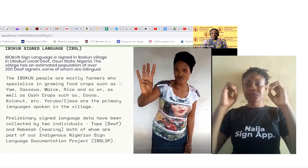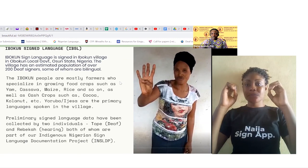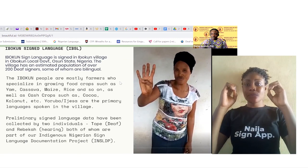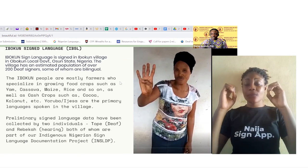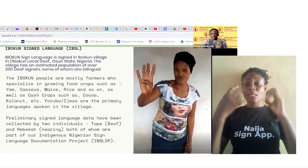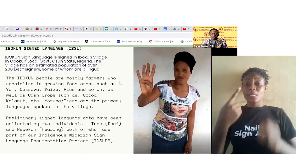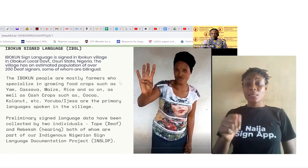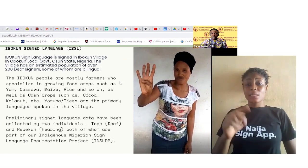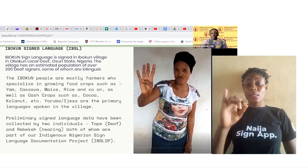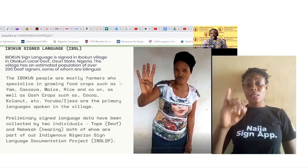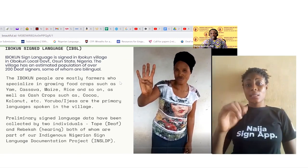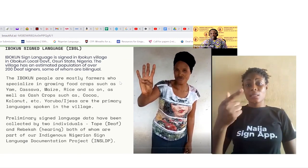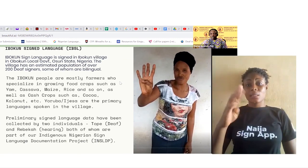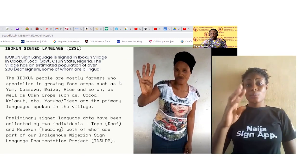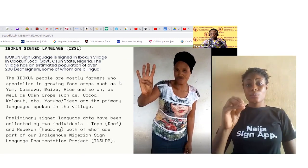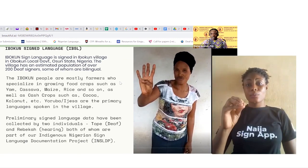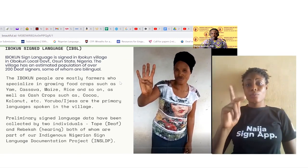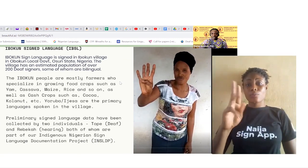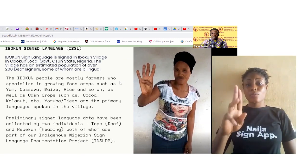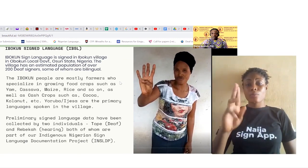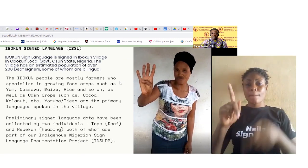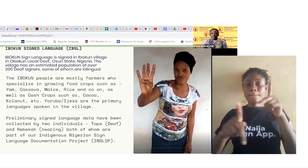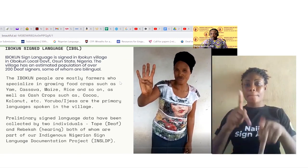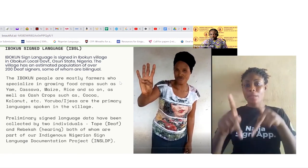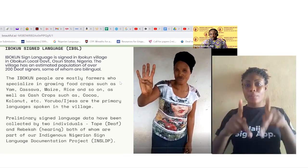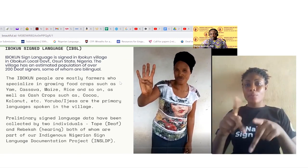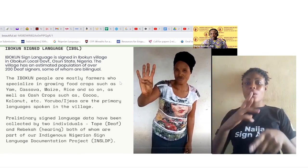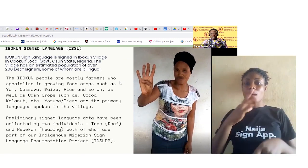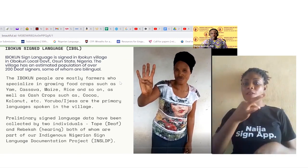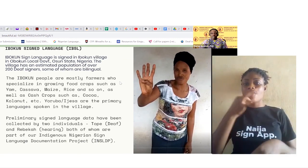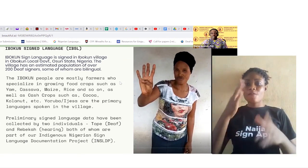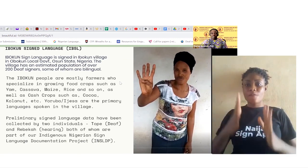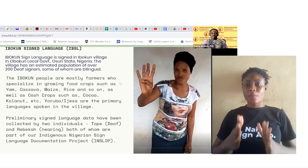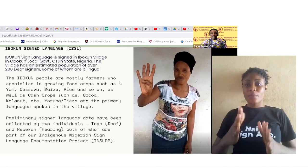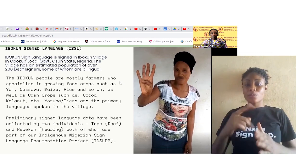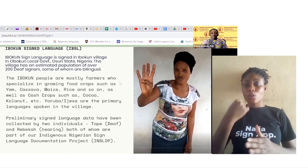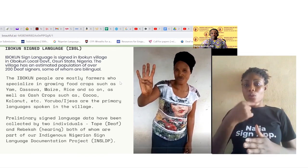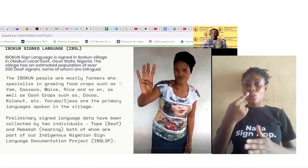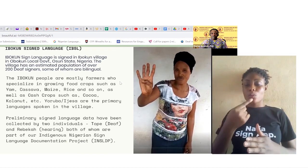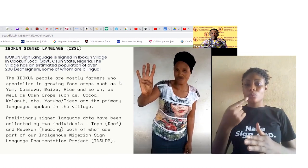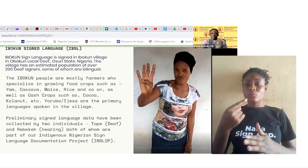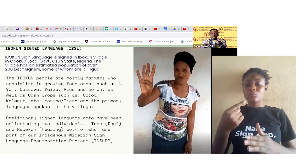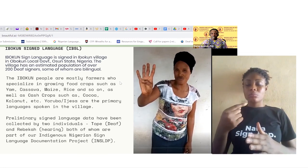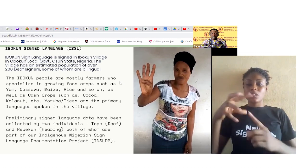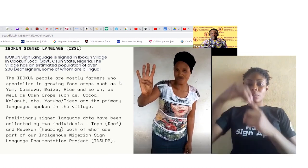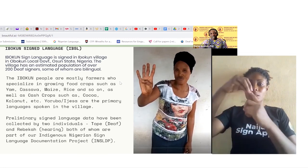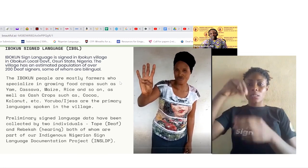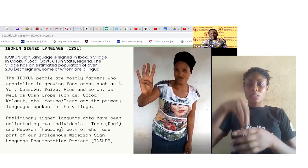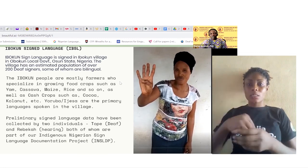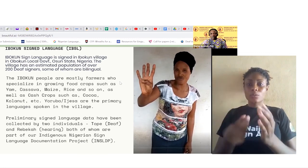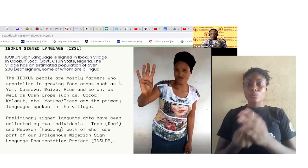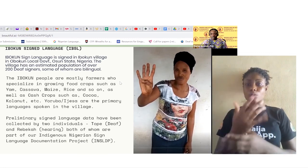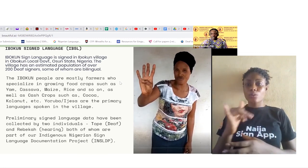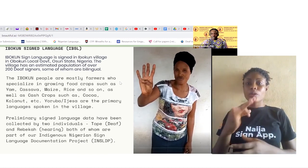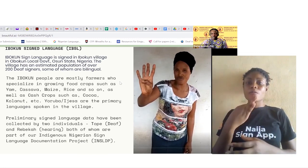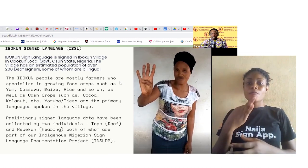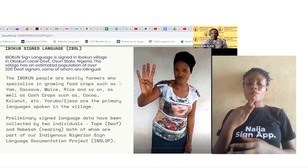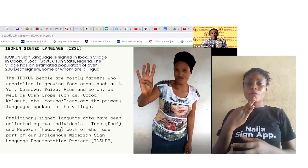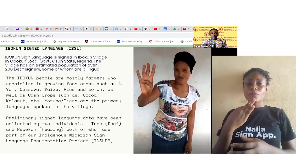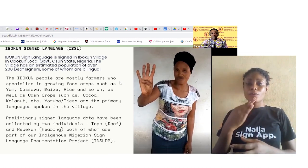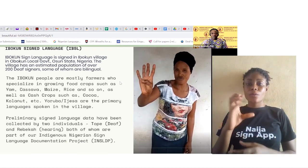farmers who specialize in growing food crops such as yam cassava maize rice and so on and they also